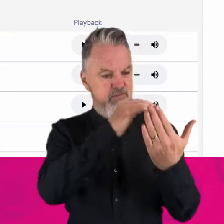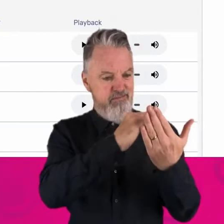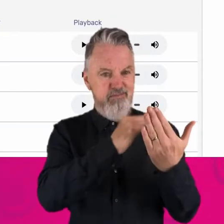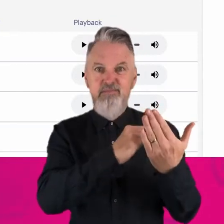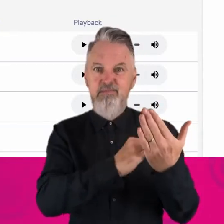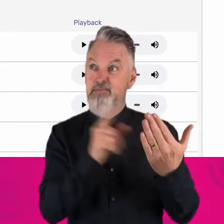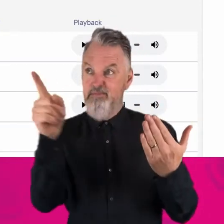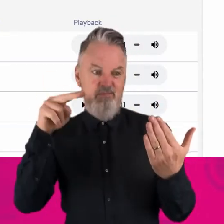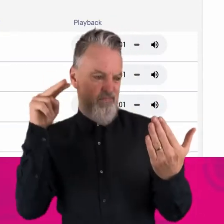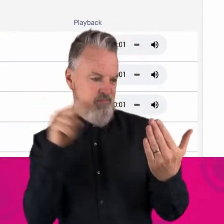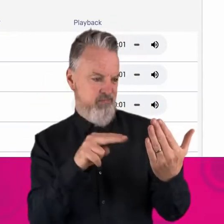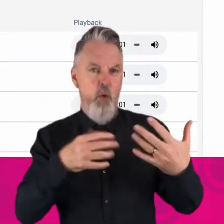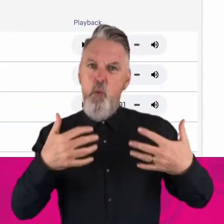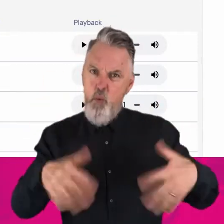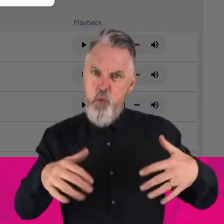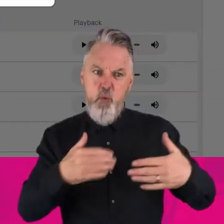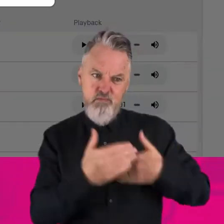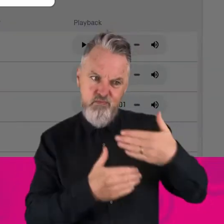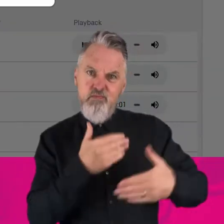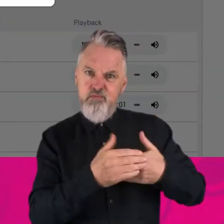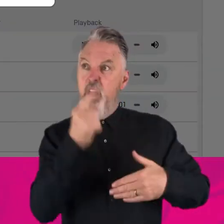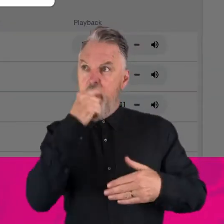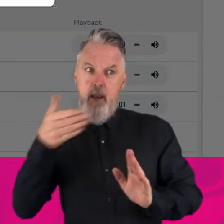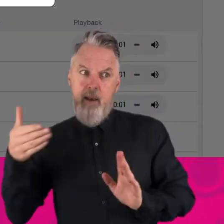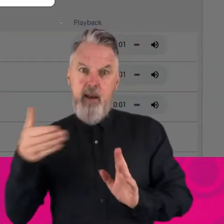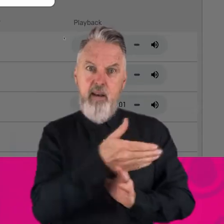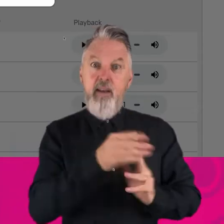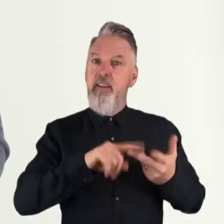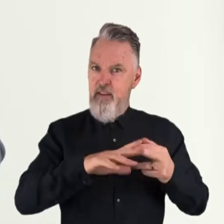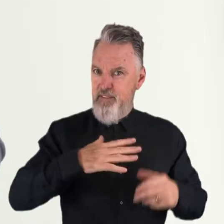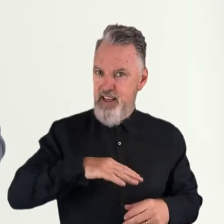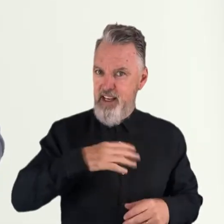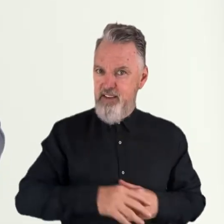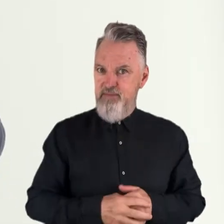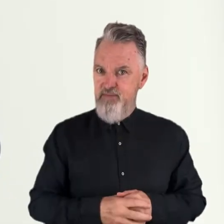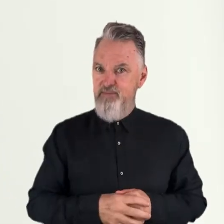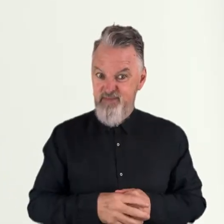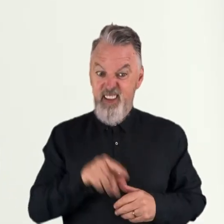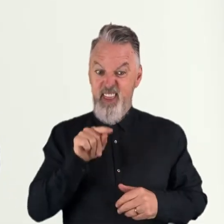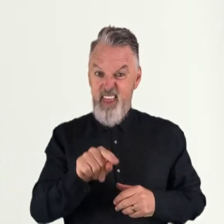track their progress, and intervene early if needed. By bridging the gap between sessions